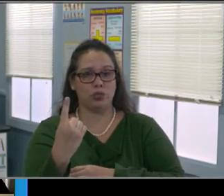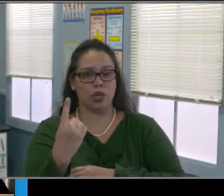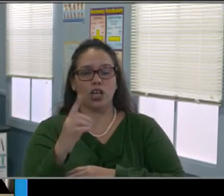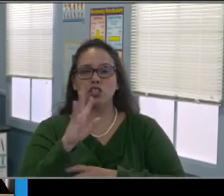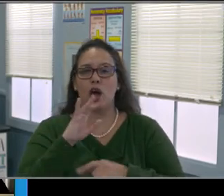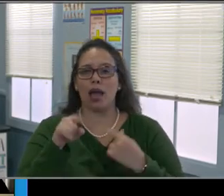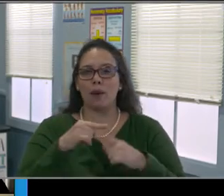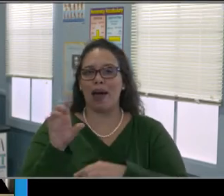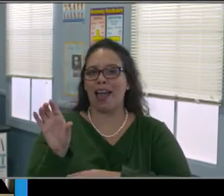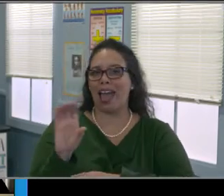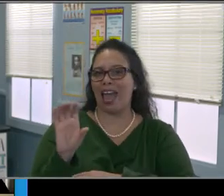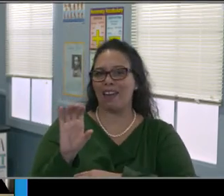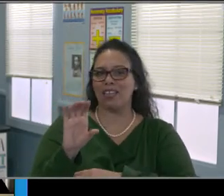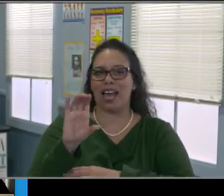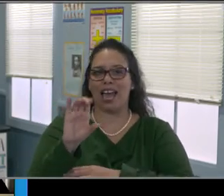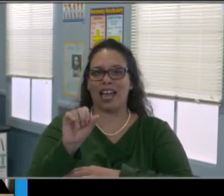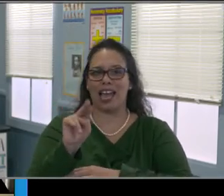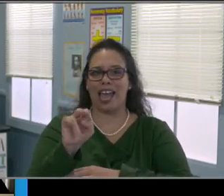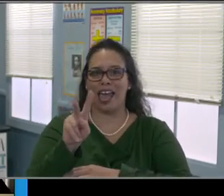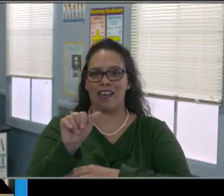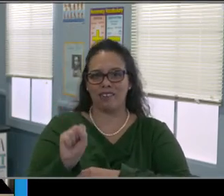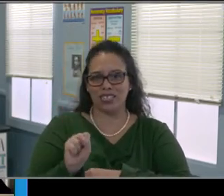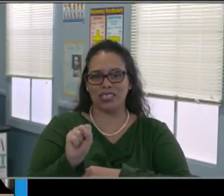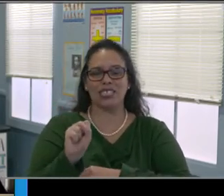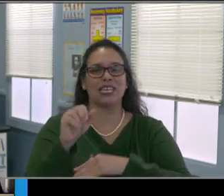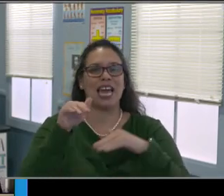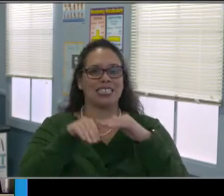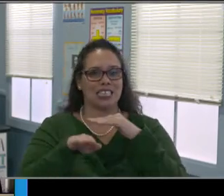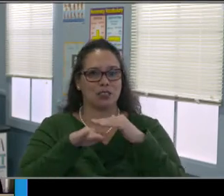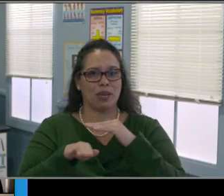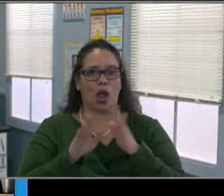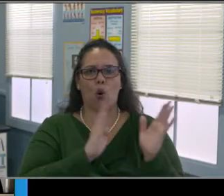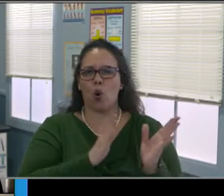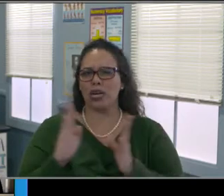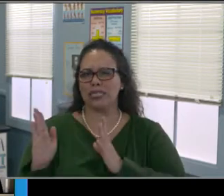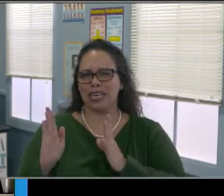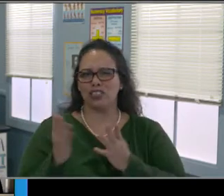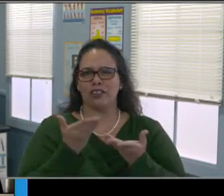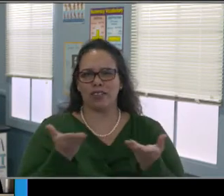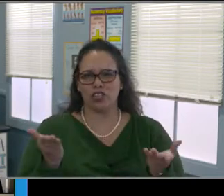went ahead and volunteered their time to go ahead and present and talk about their own classroom.